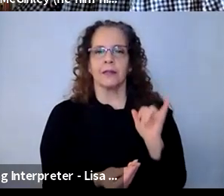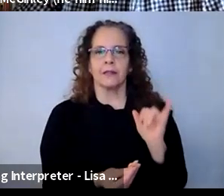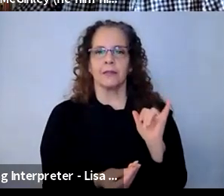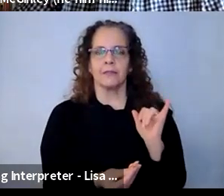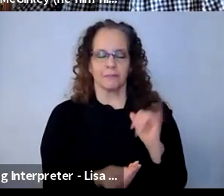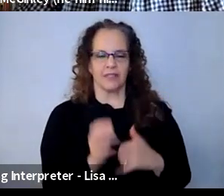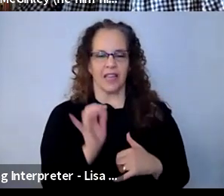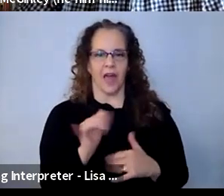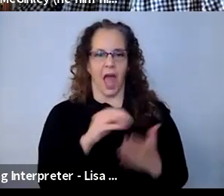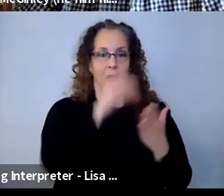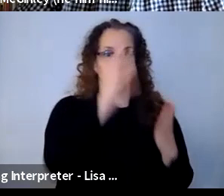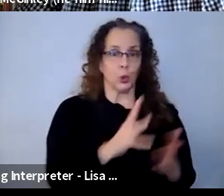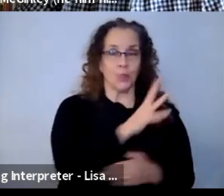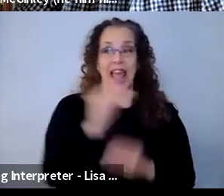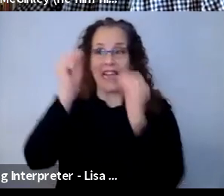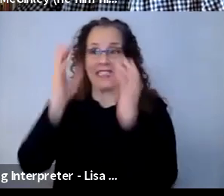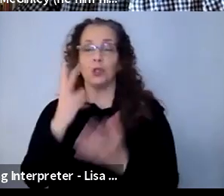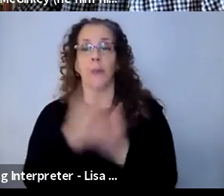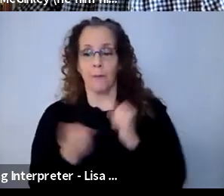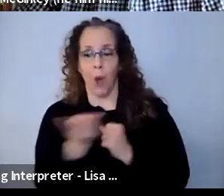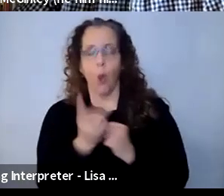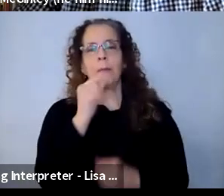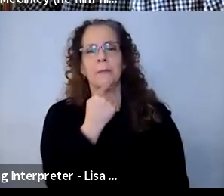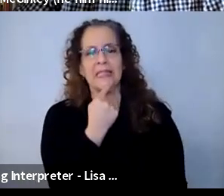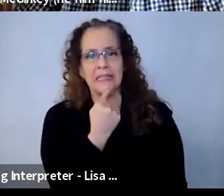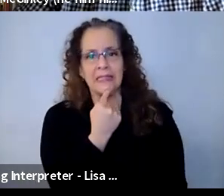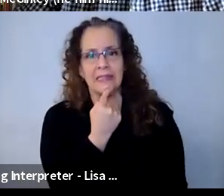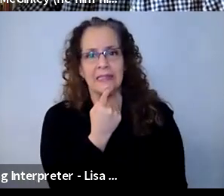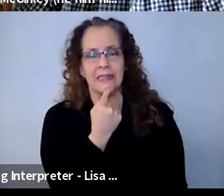teachers were missing the most. Forget about unit plans, forget